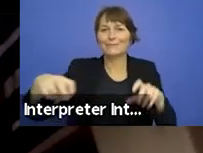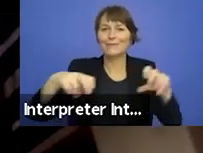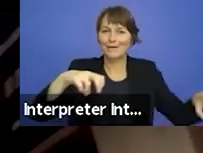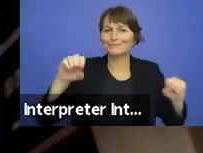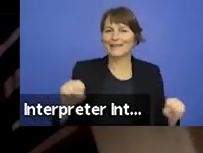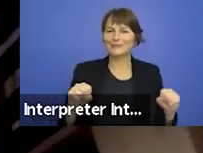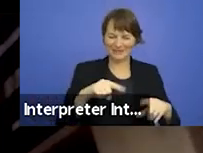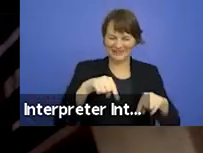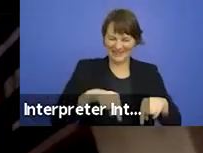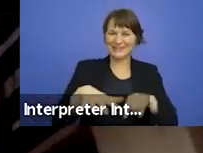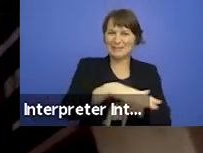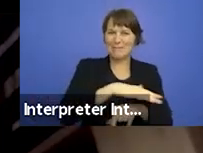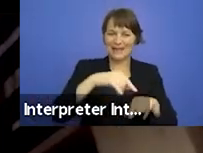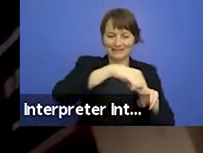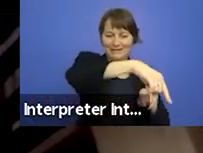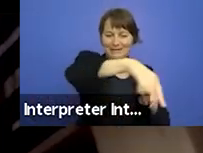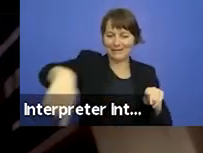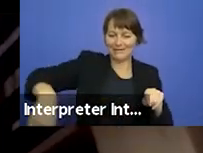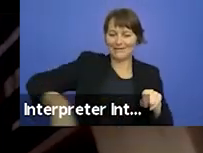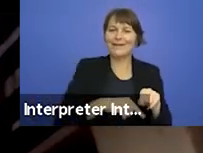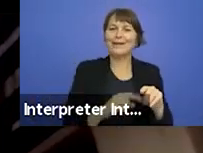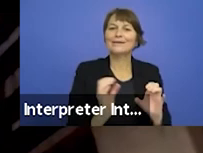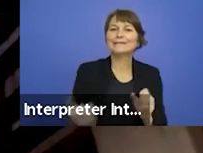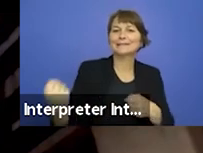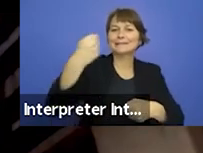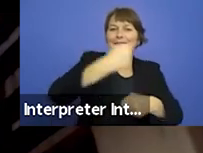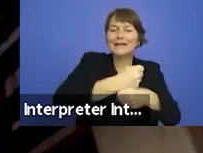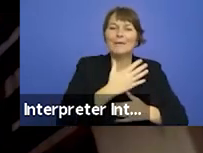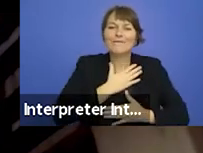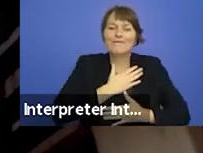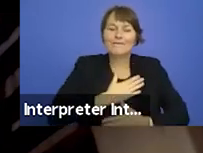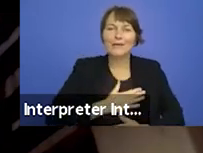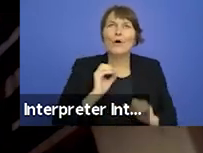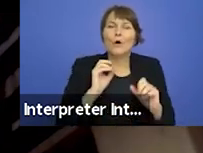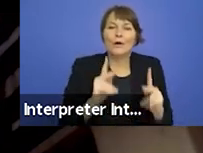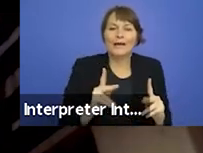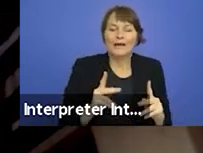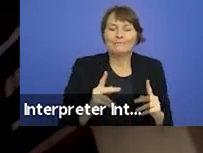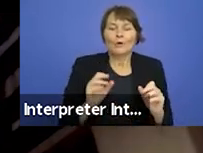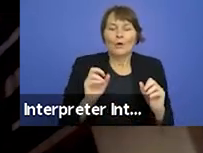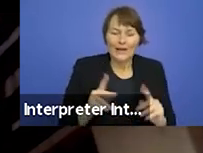often literally to do the hard and sometimes uncomfortable work of being human as a collective.